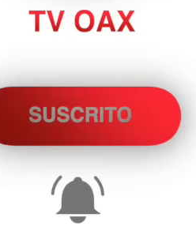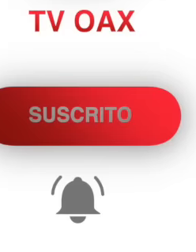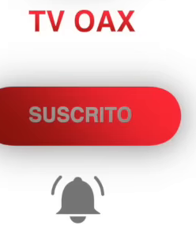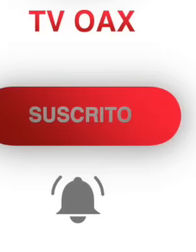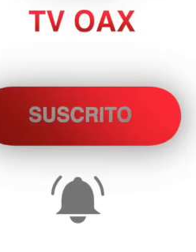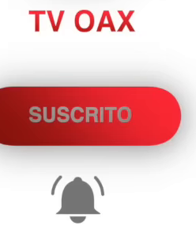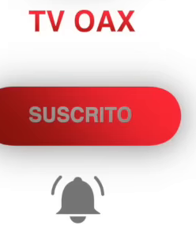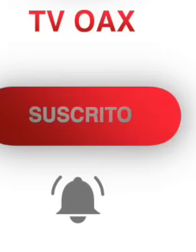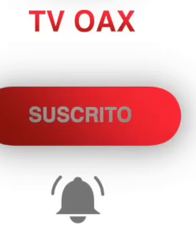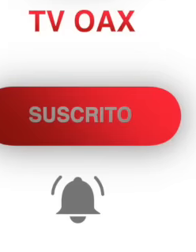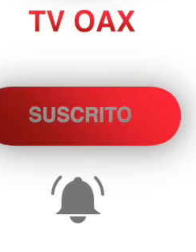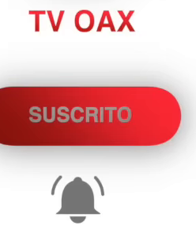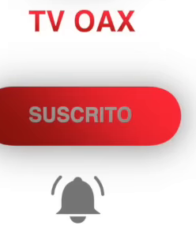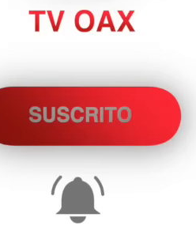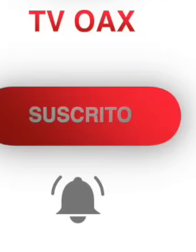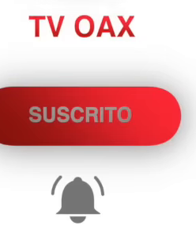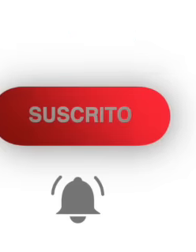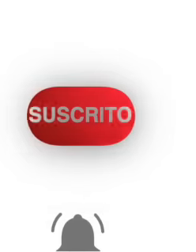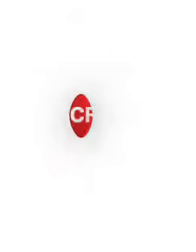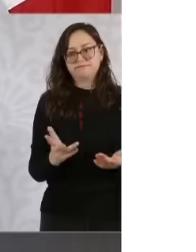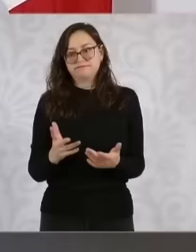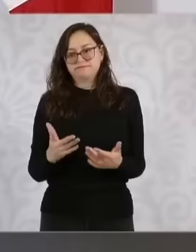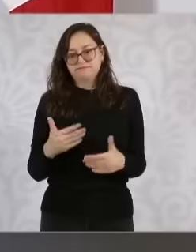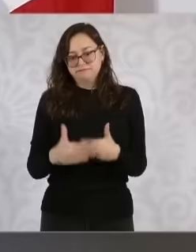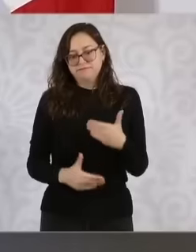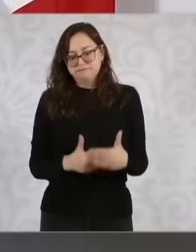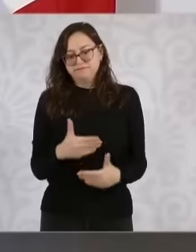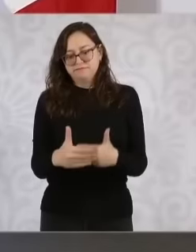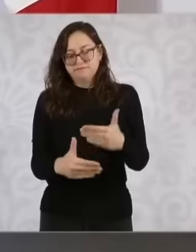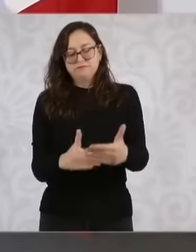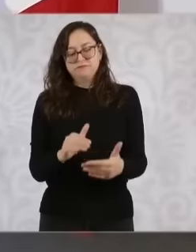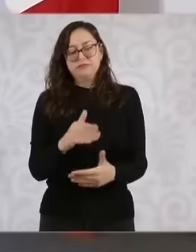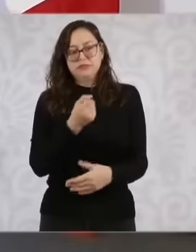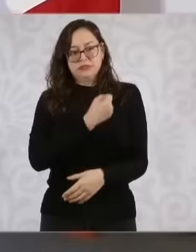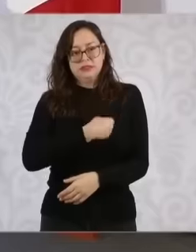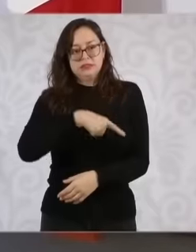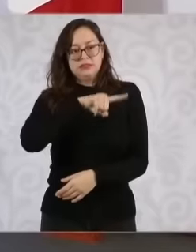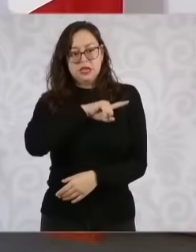part of the health program that we are going to carry out out this six-year term. So on